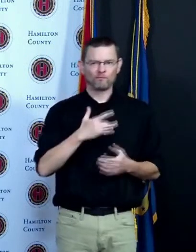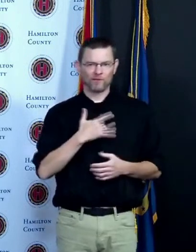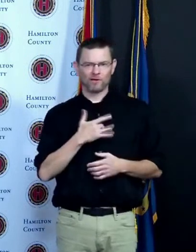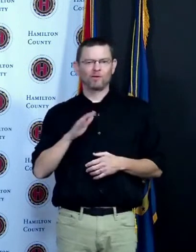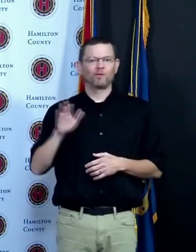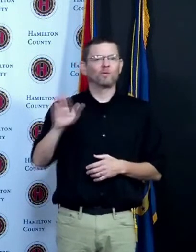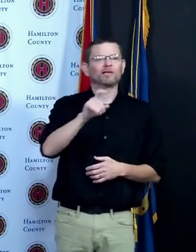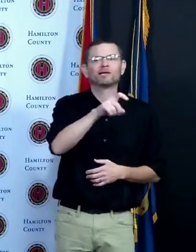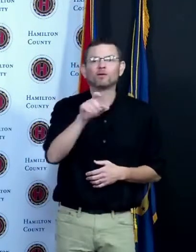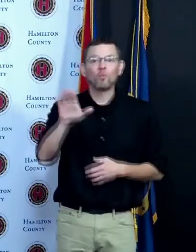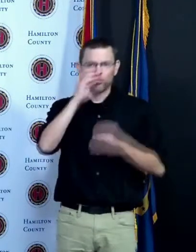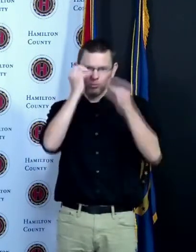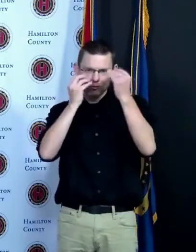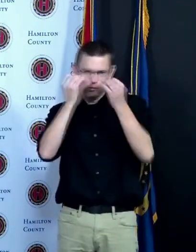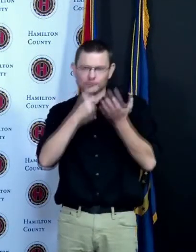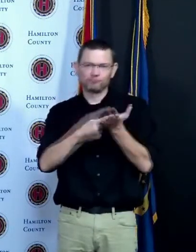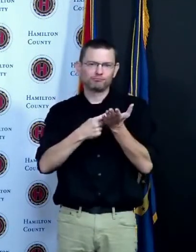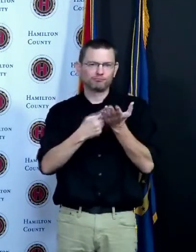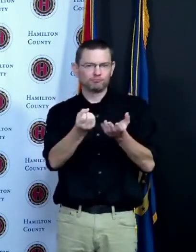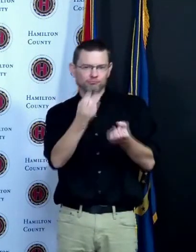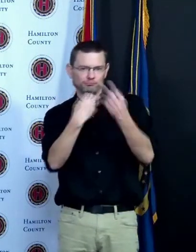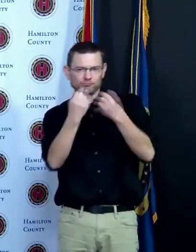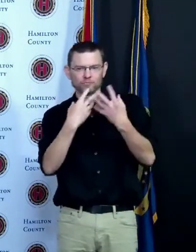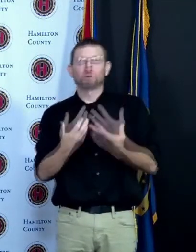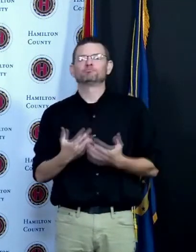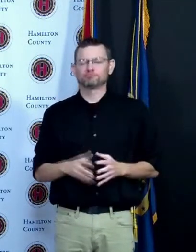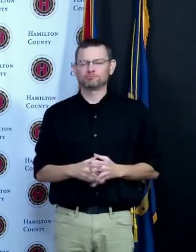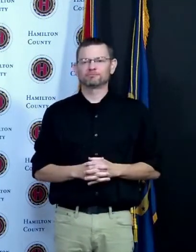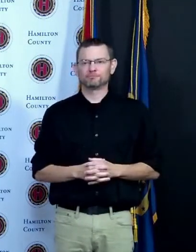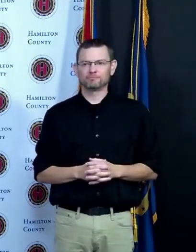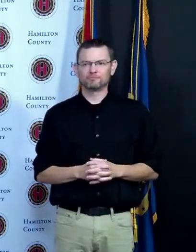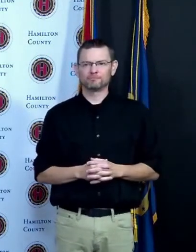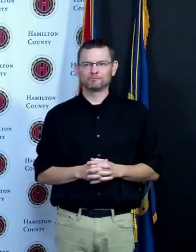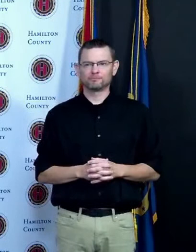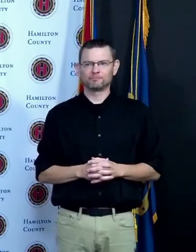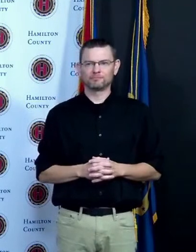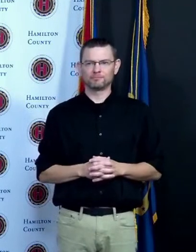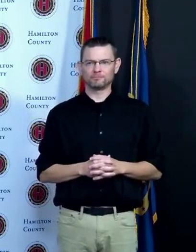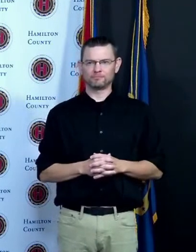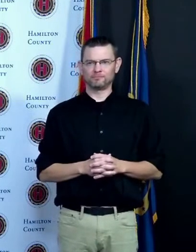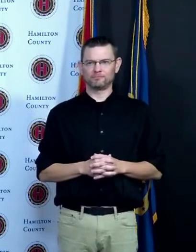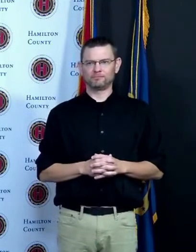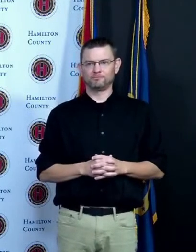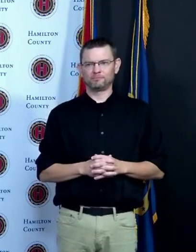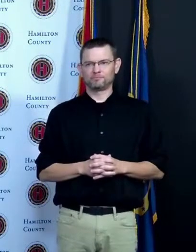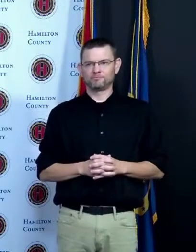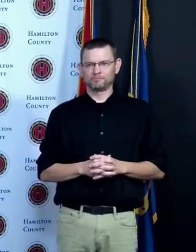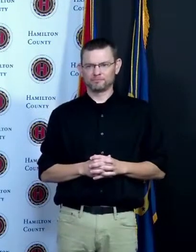and the long-term hopes for these dollars including things like housing mental health